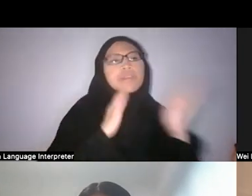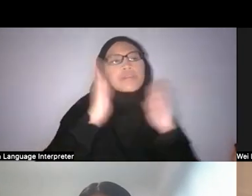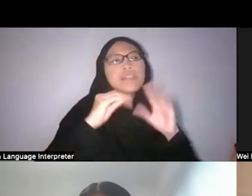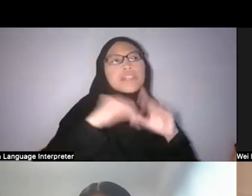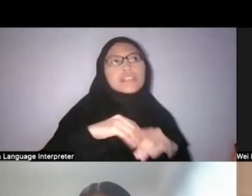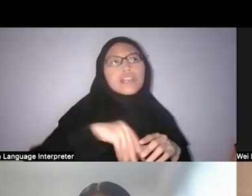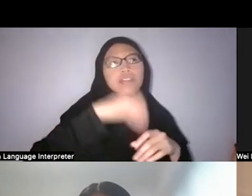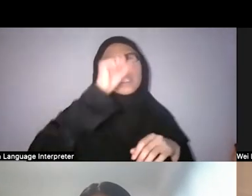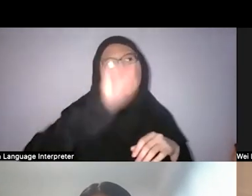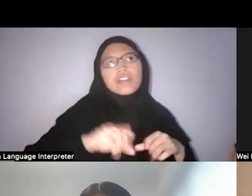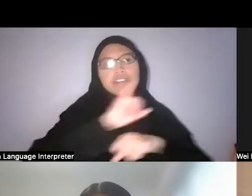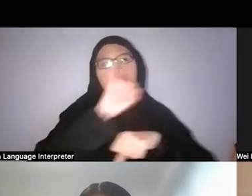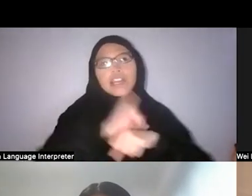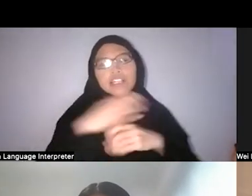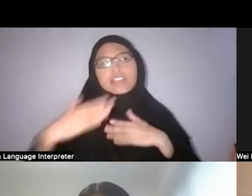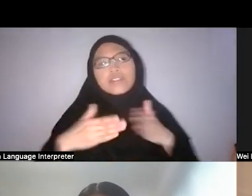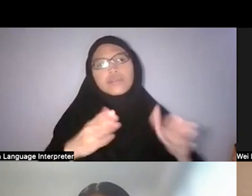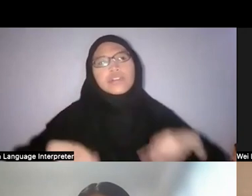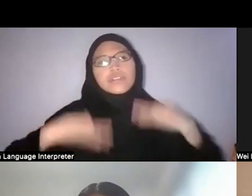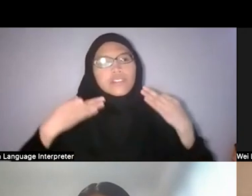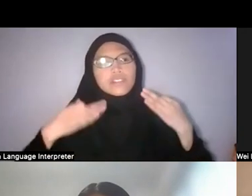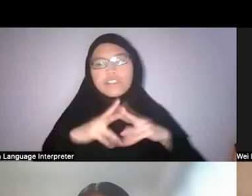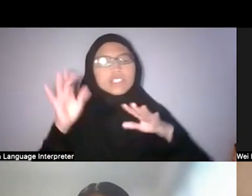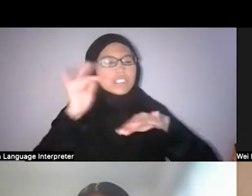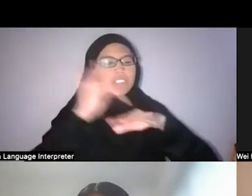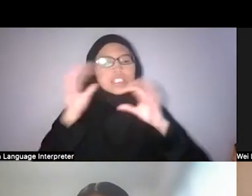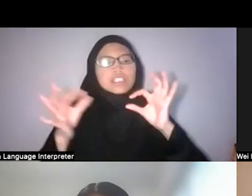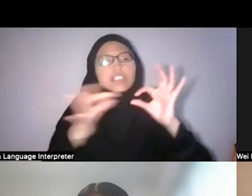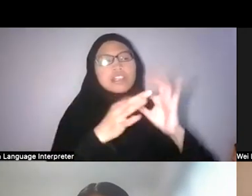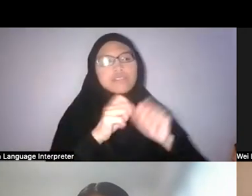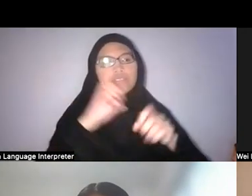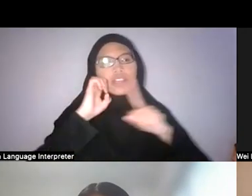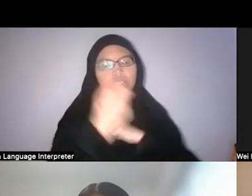whose ways of life were very much in touch with the environment well until the 1980s.